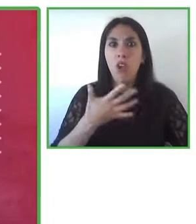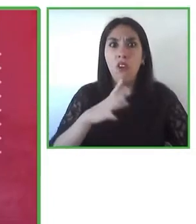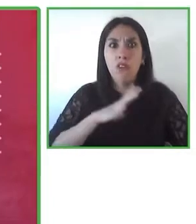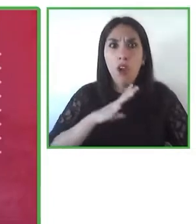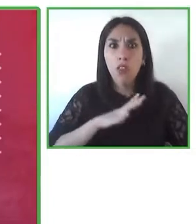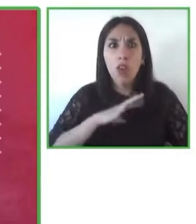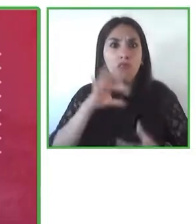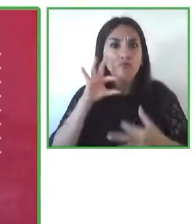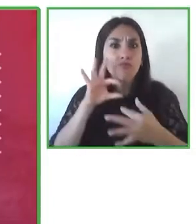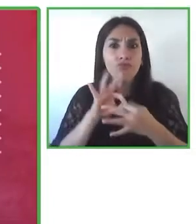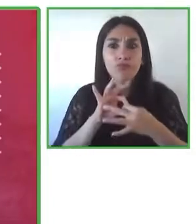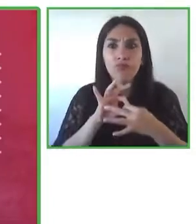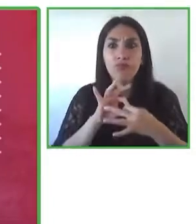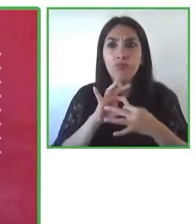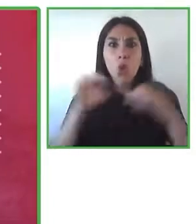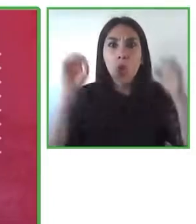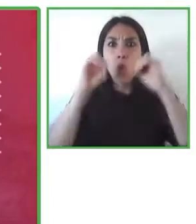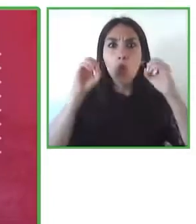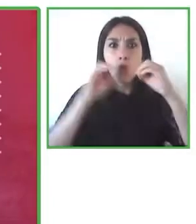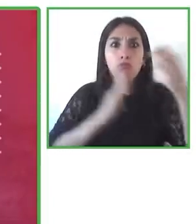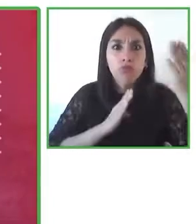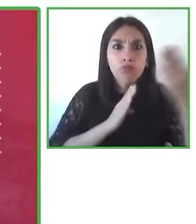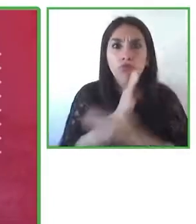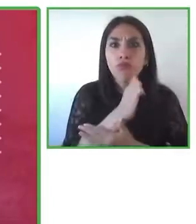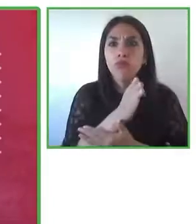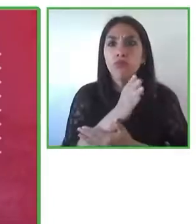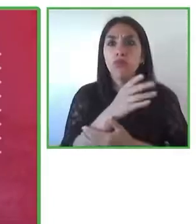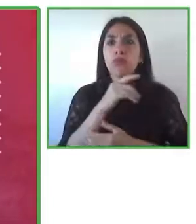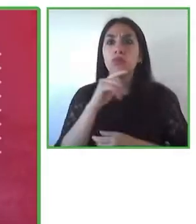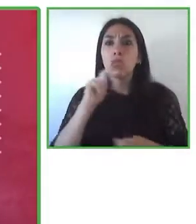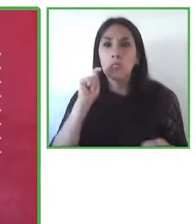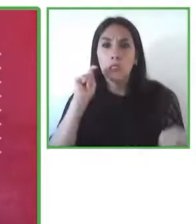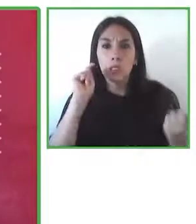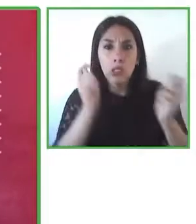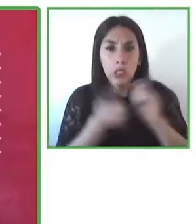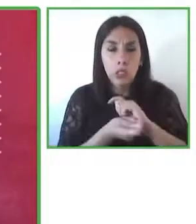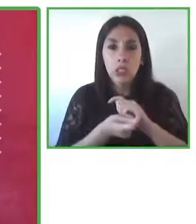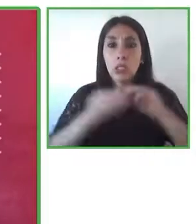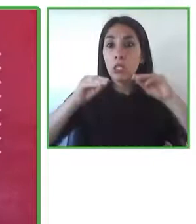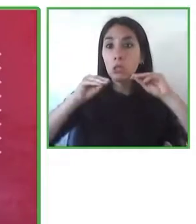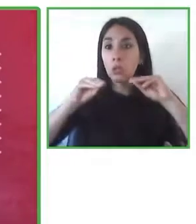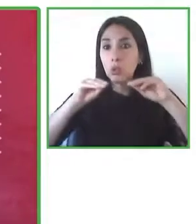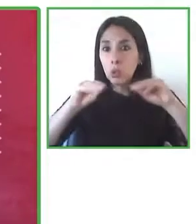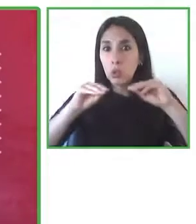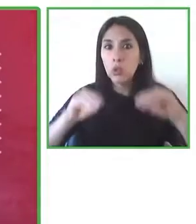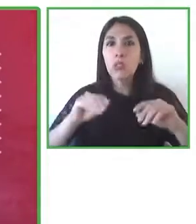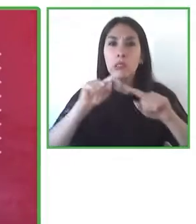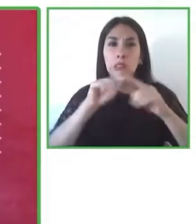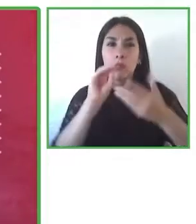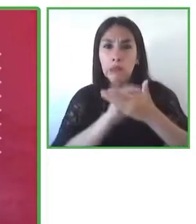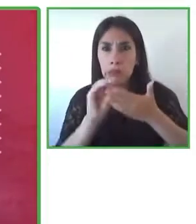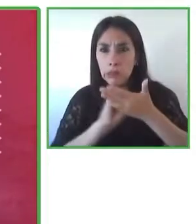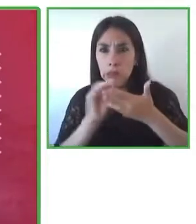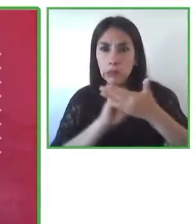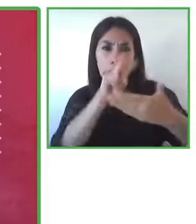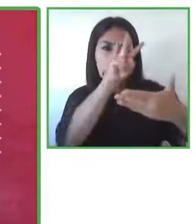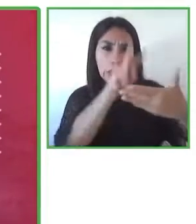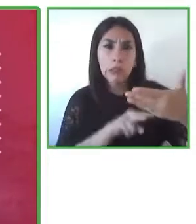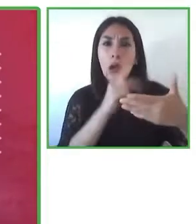so, we need to create more access by their mobile devices through screen readers which if we talk